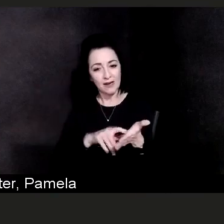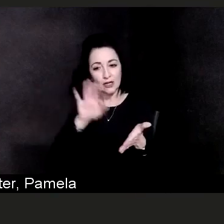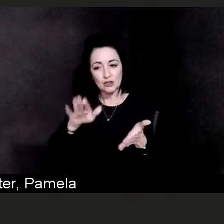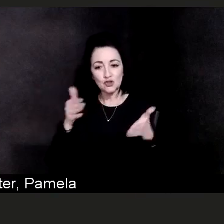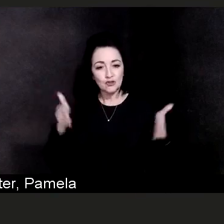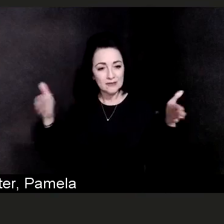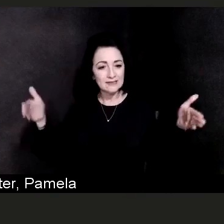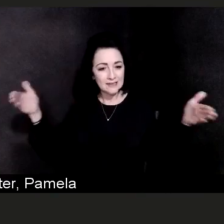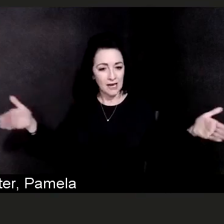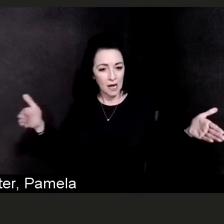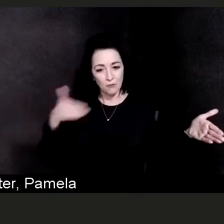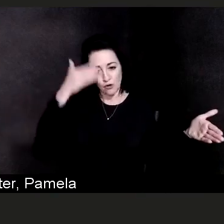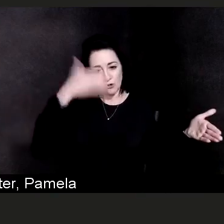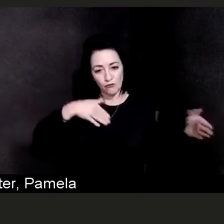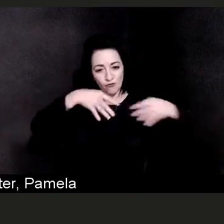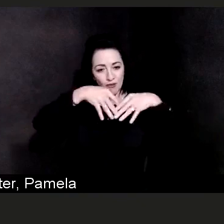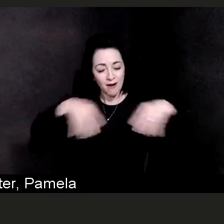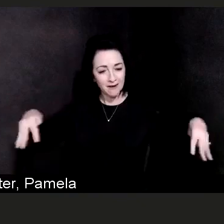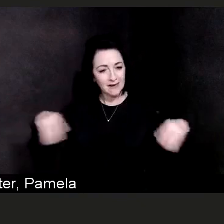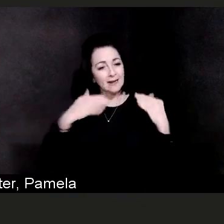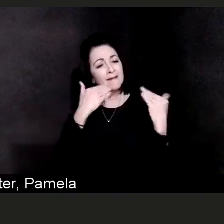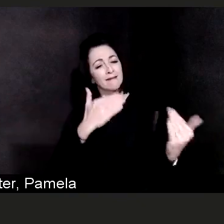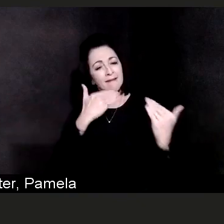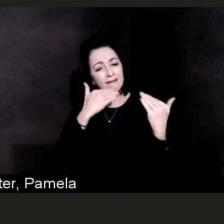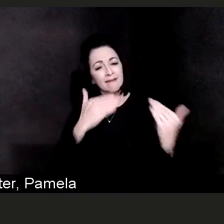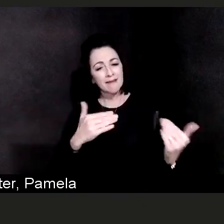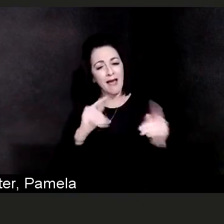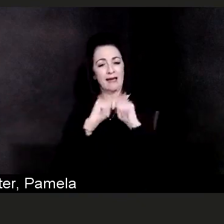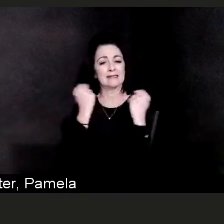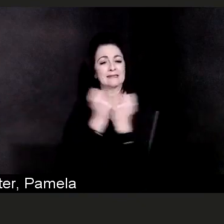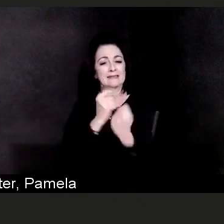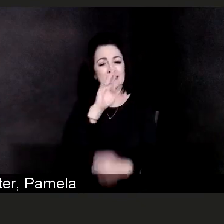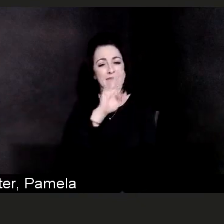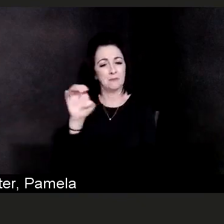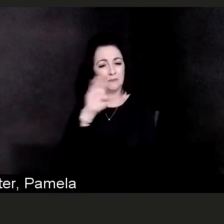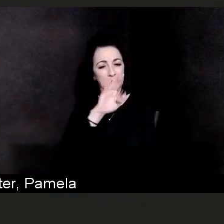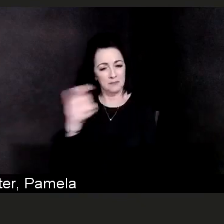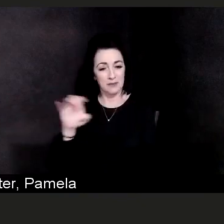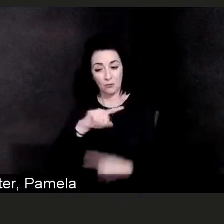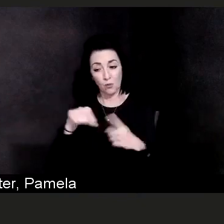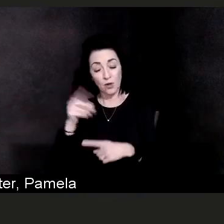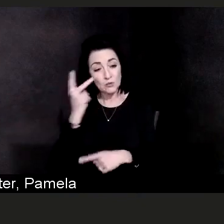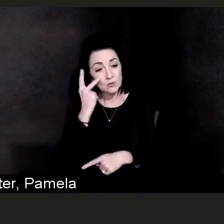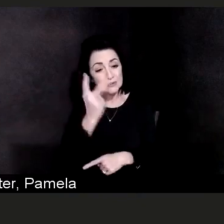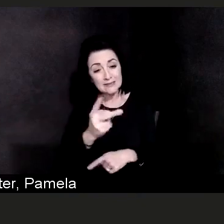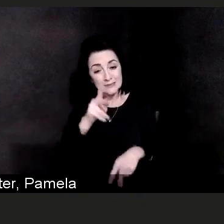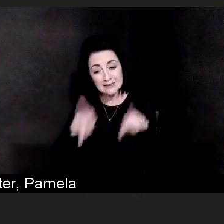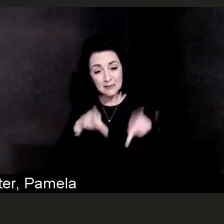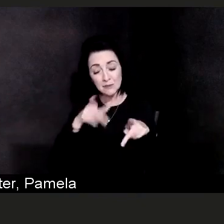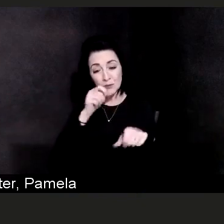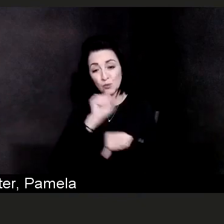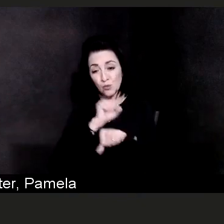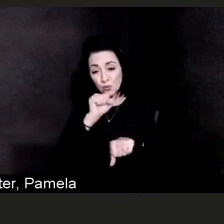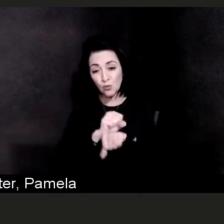Thank team Beebe for all that they are doing when you see them, it is our privilege to care for you,